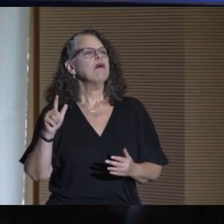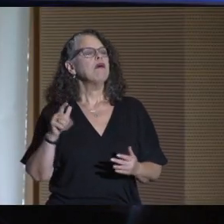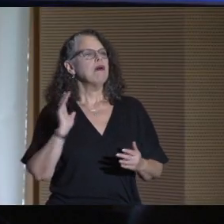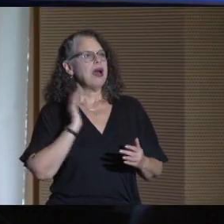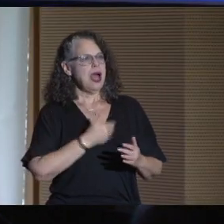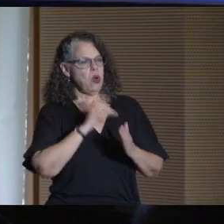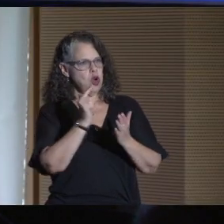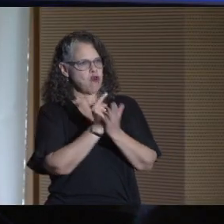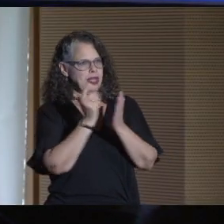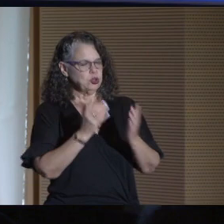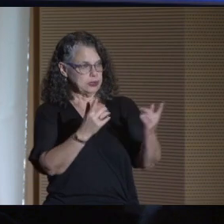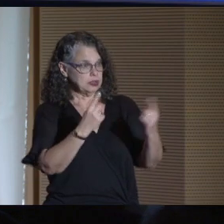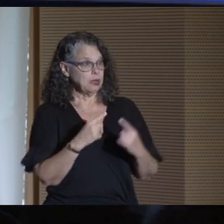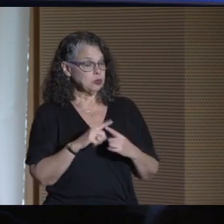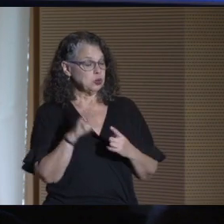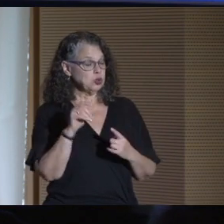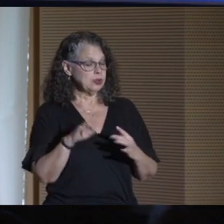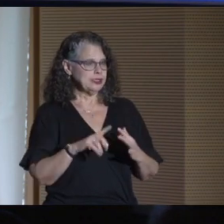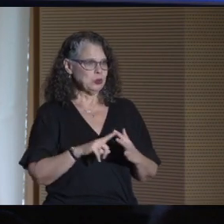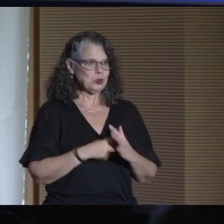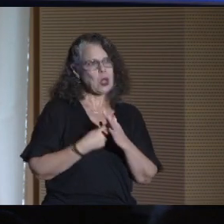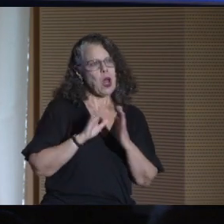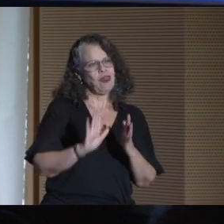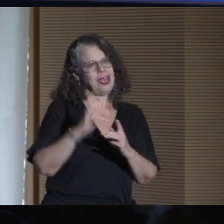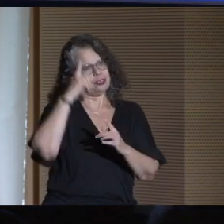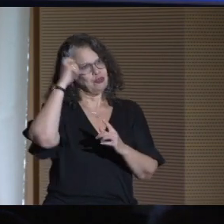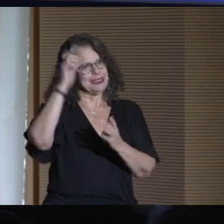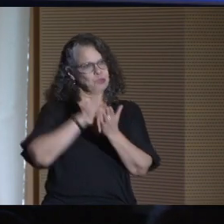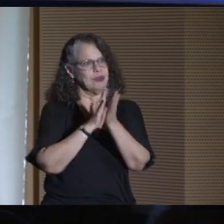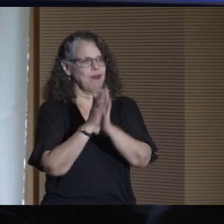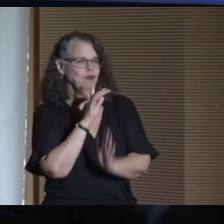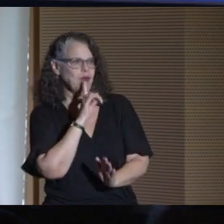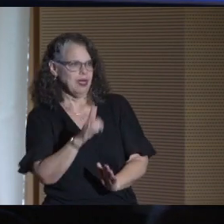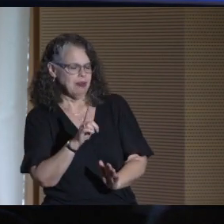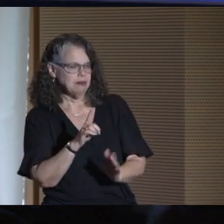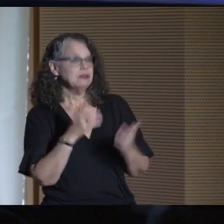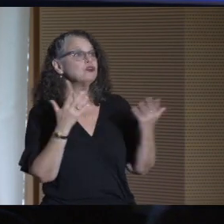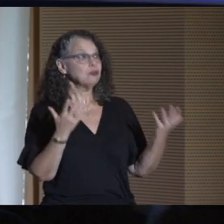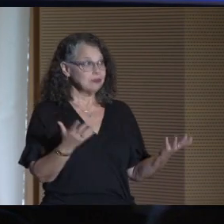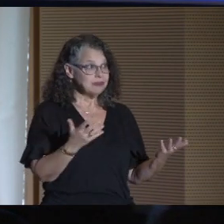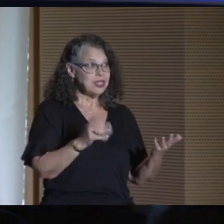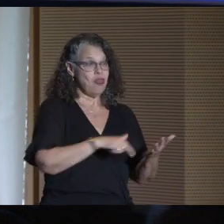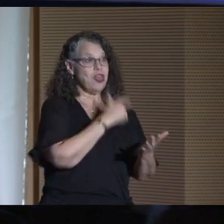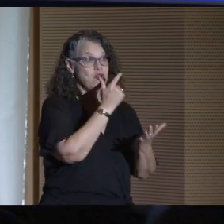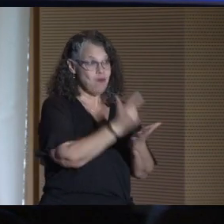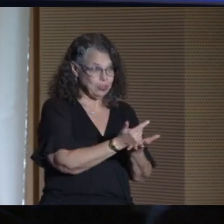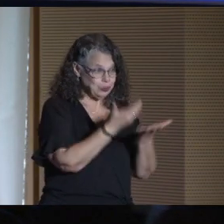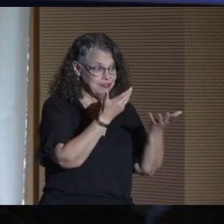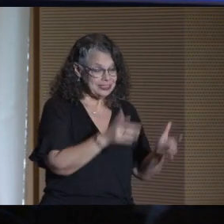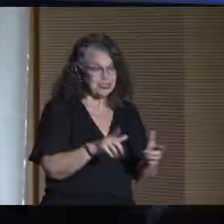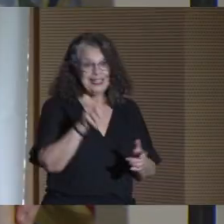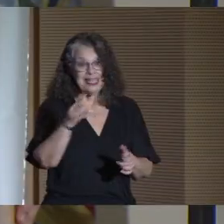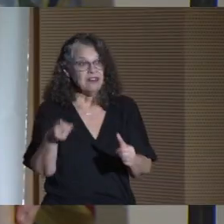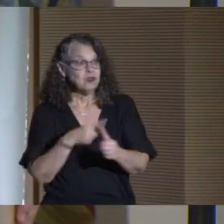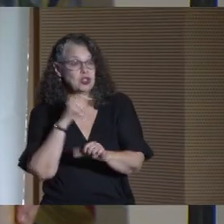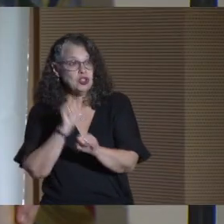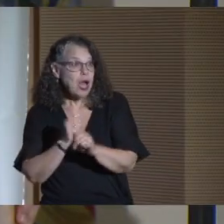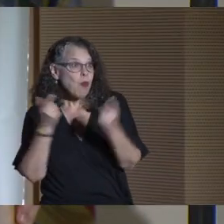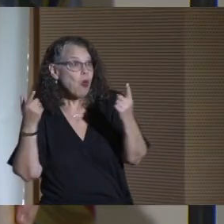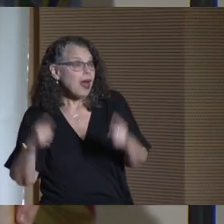Our graduates come to CUNY to launch their dreams, but what happens when they graduate and need that first job?